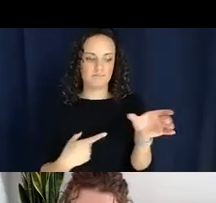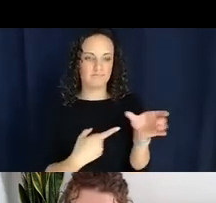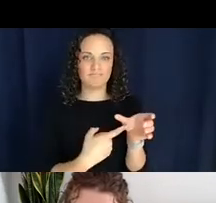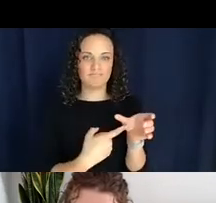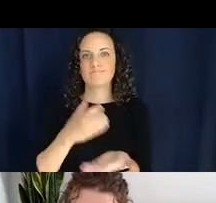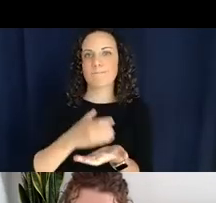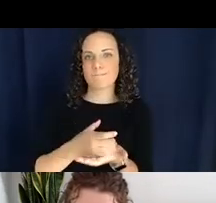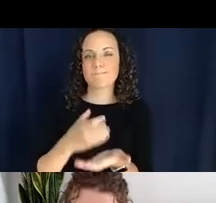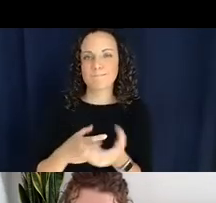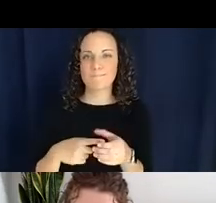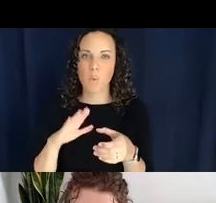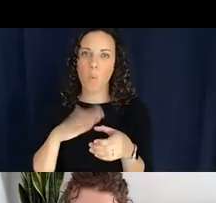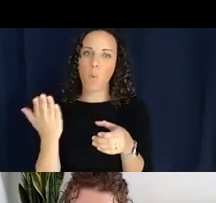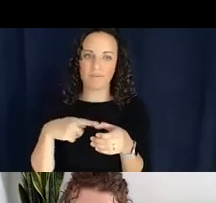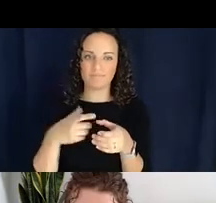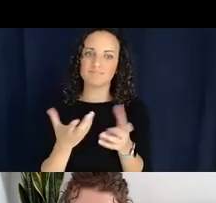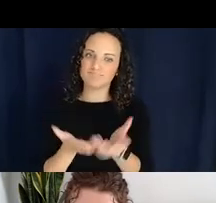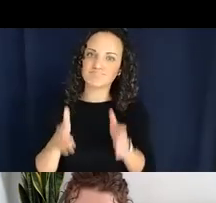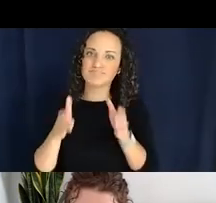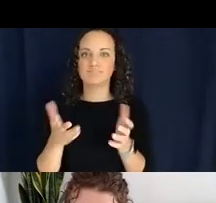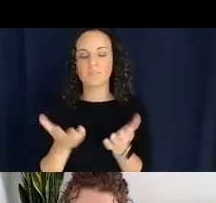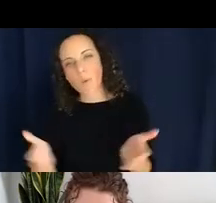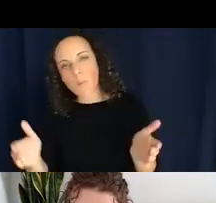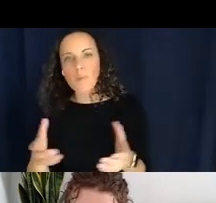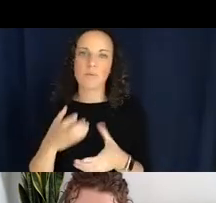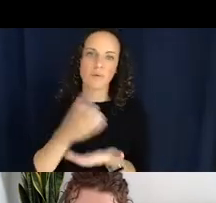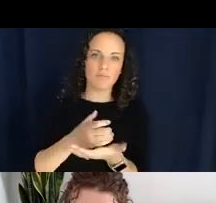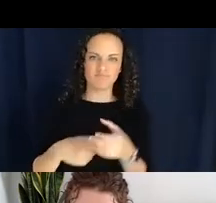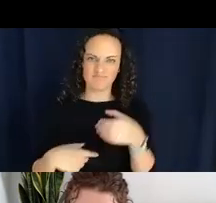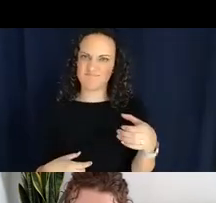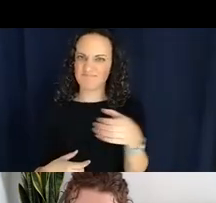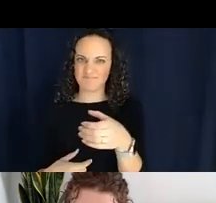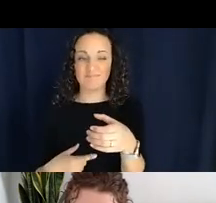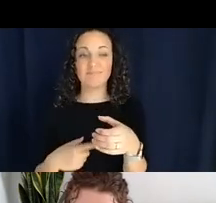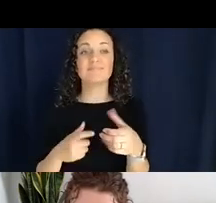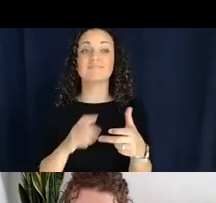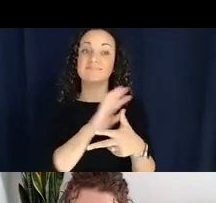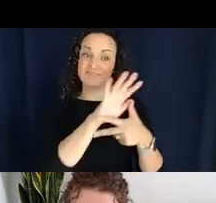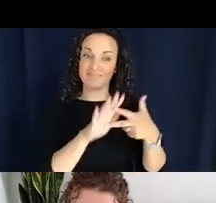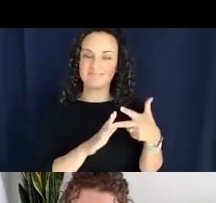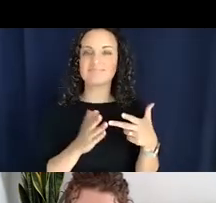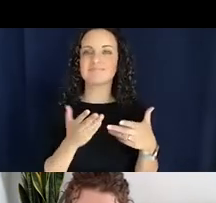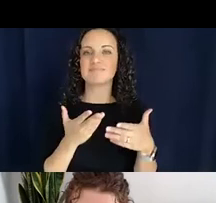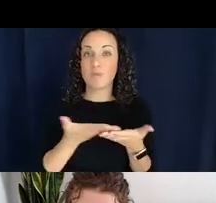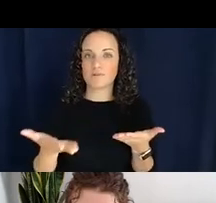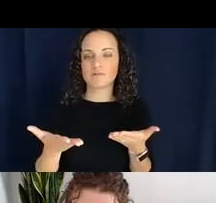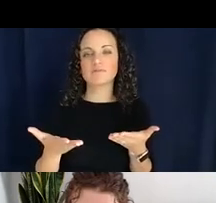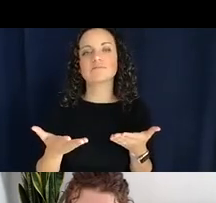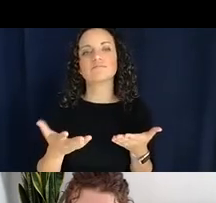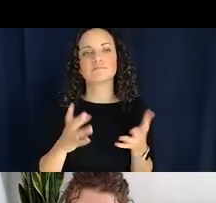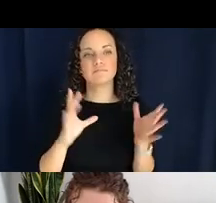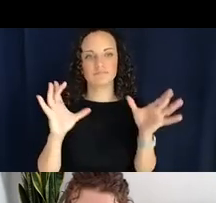cup. So usually these kind of objects are usually used in relation to show the types